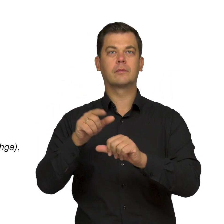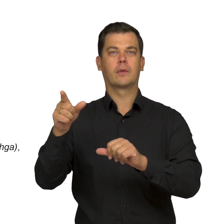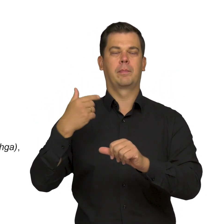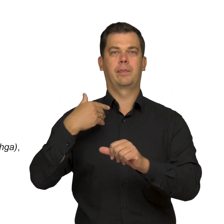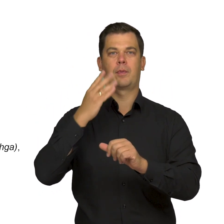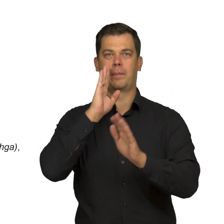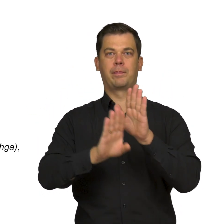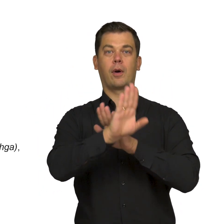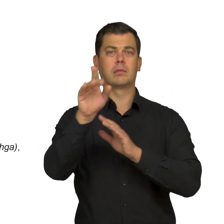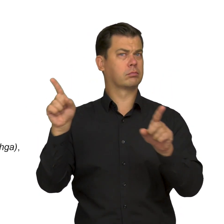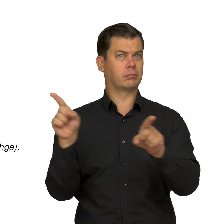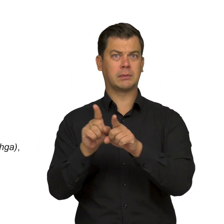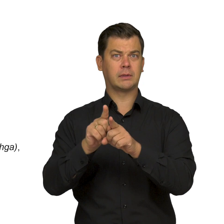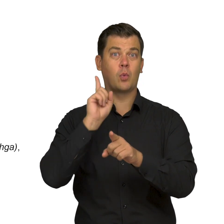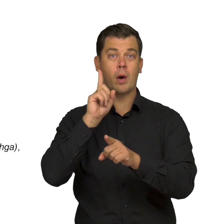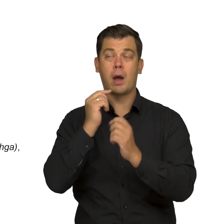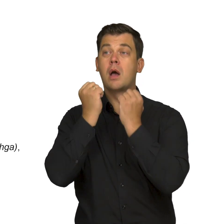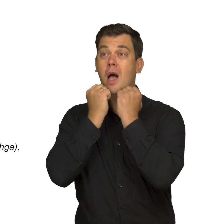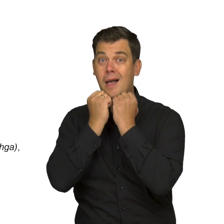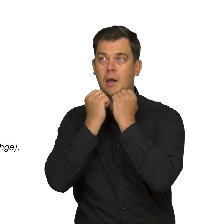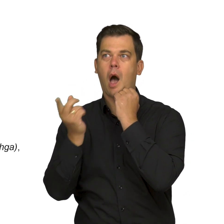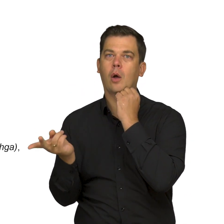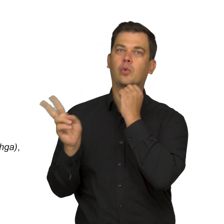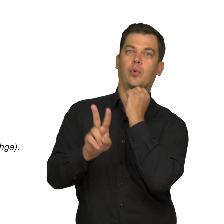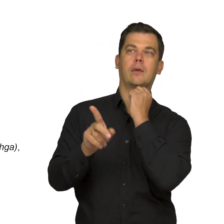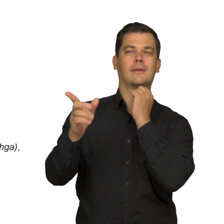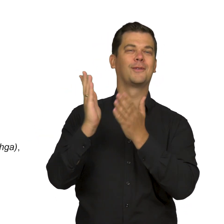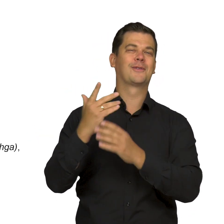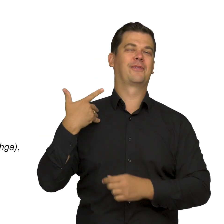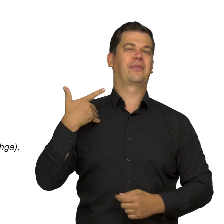the painter in the prime of life.